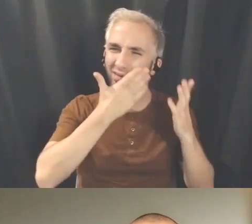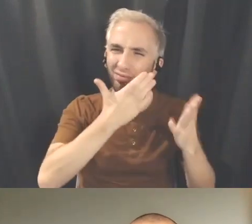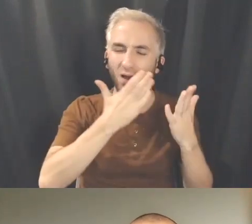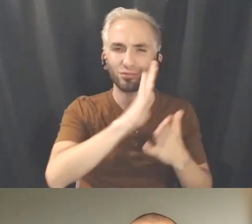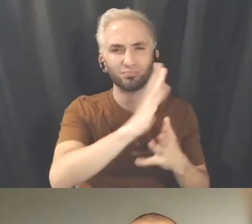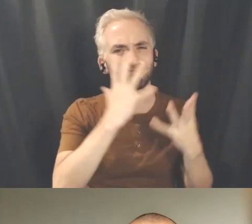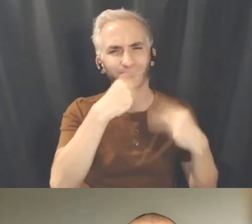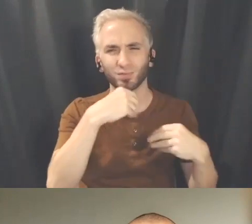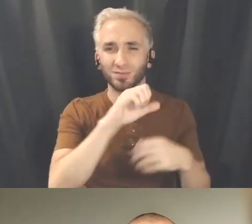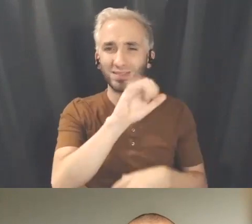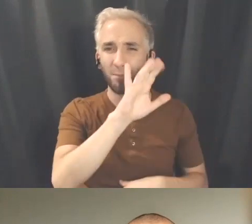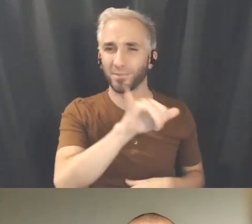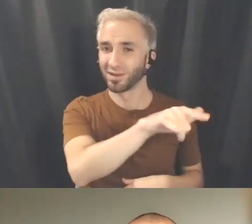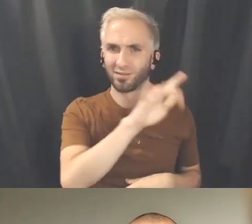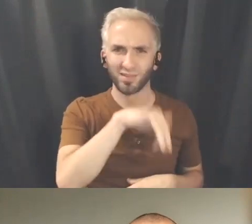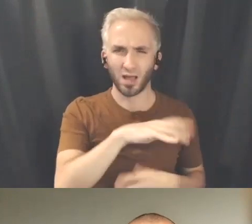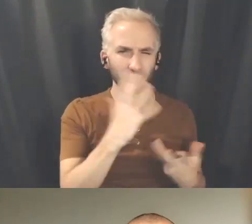It's so extraordinary to see